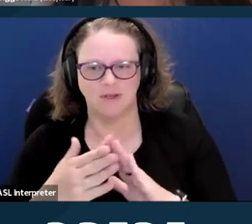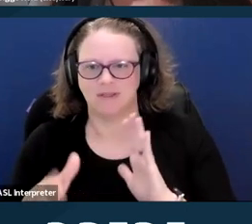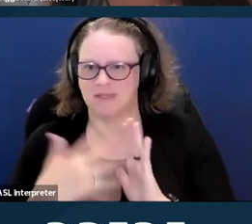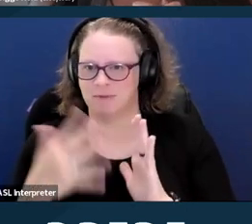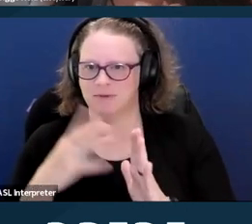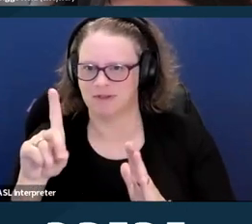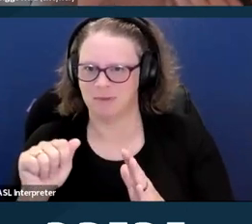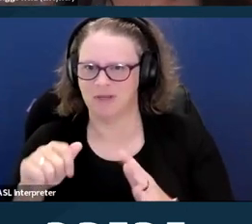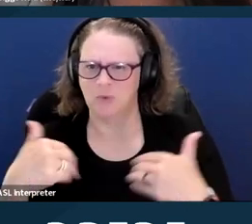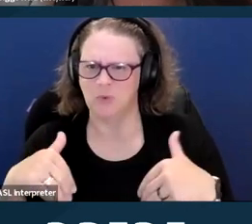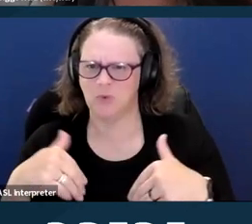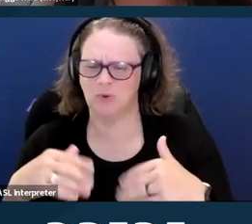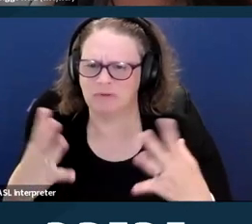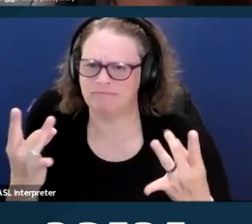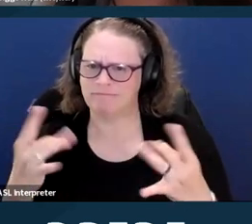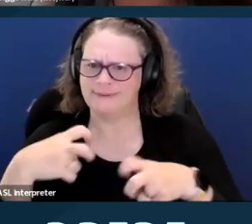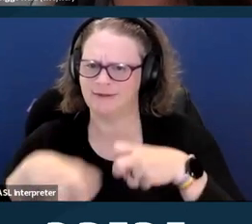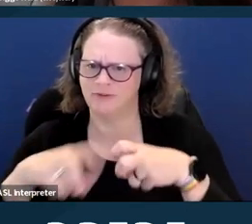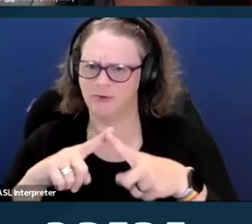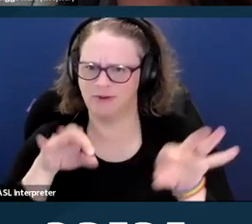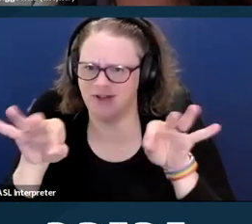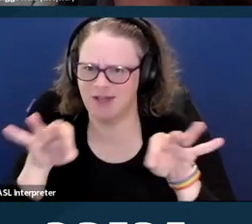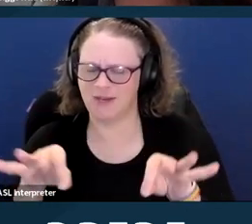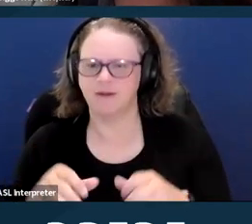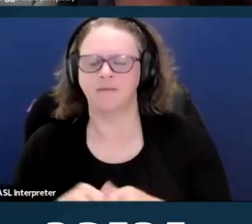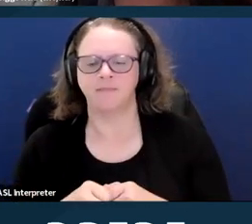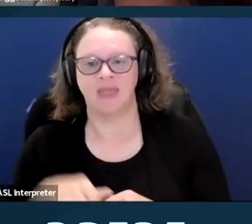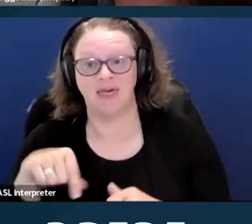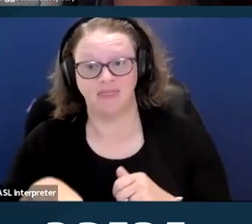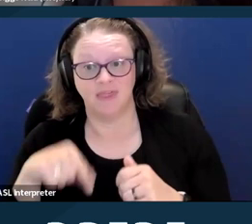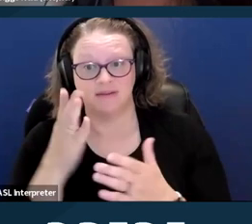but as we'll cover a lot in this section, it comes down to people's preferences